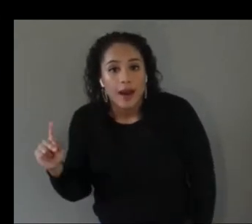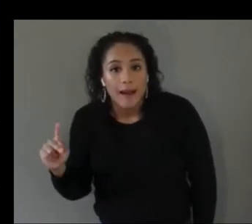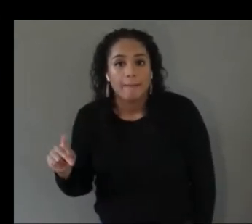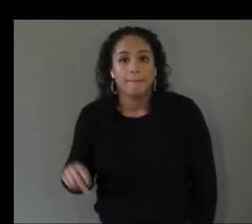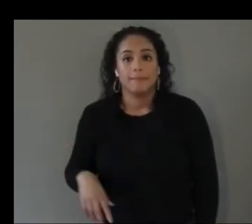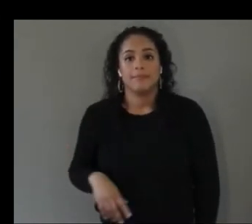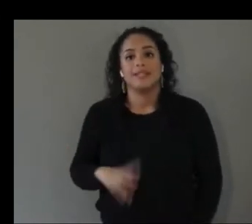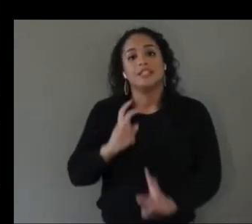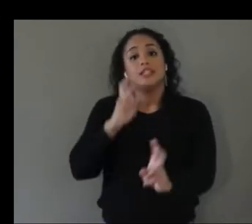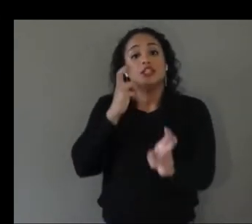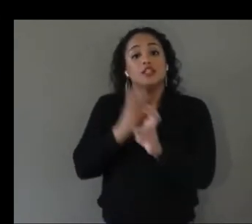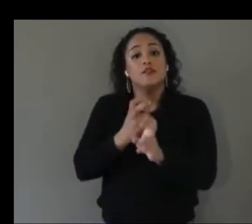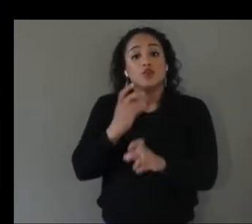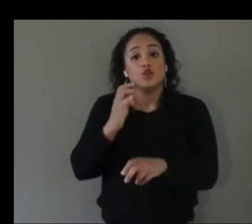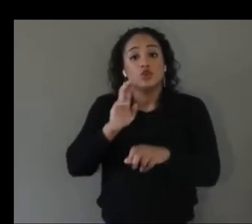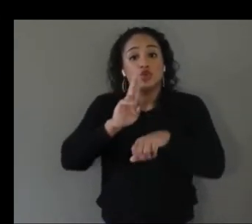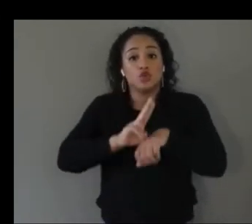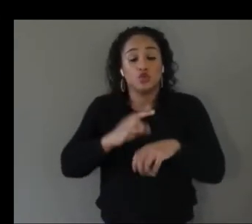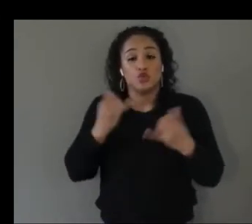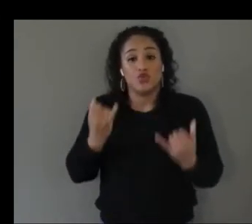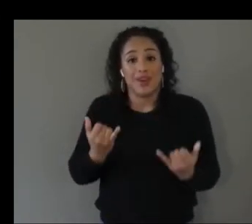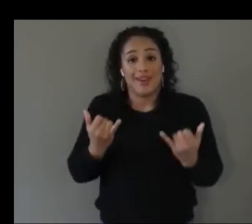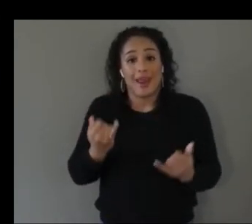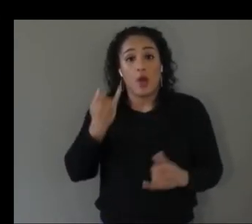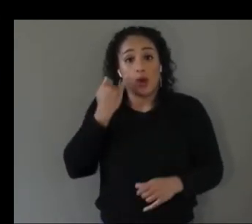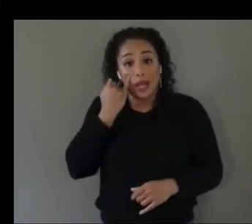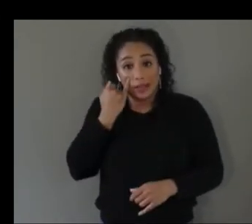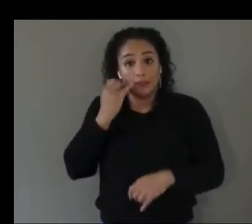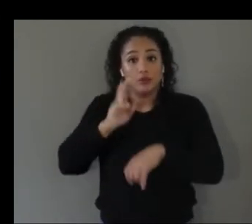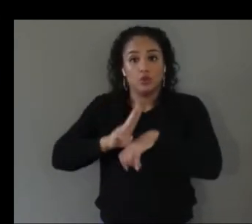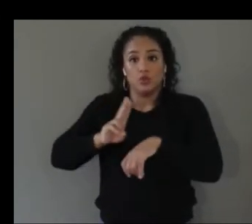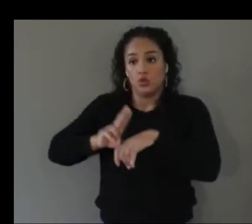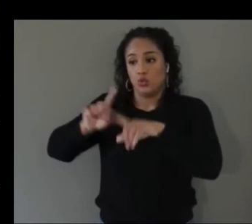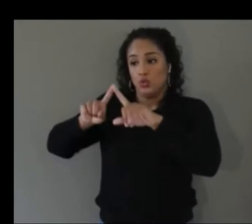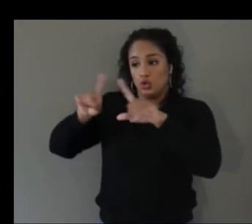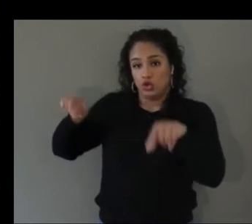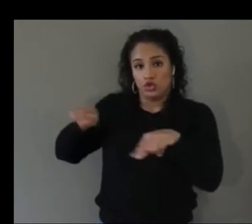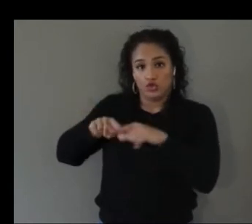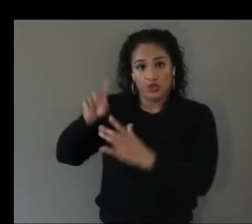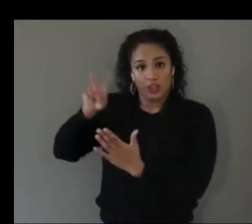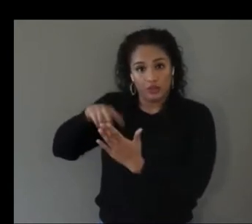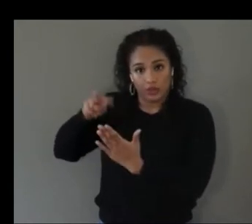if you use a screen reader so this is so that's the setup we picked first is mobile